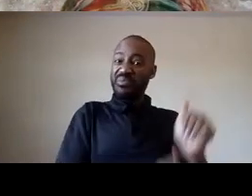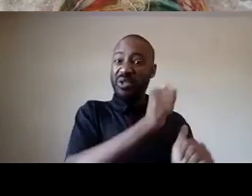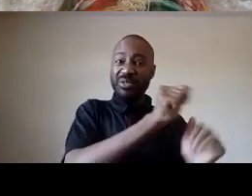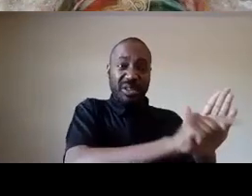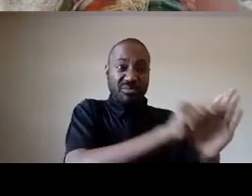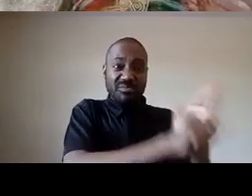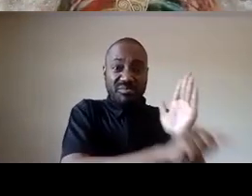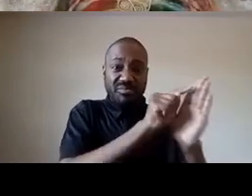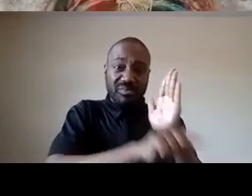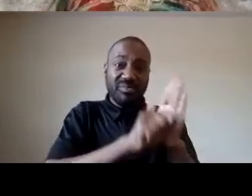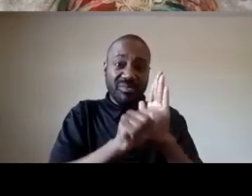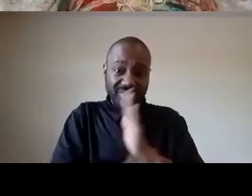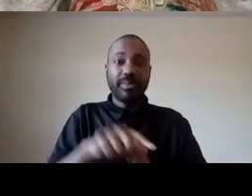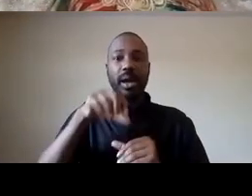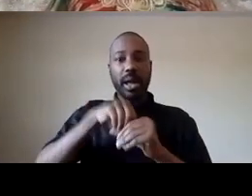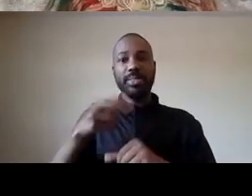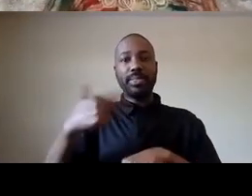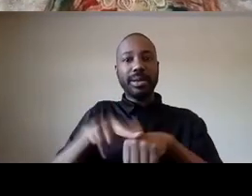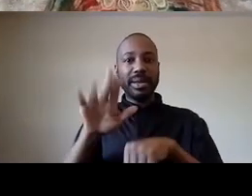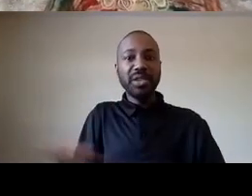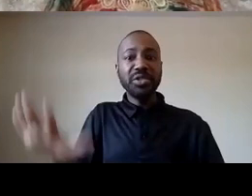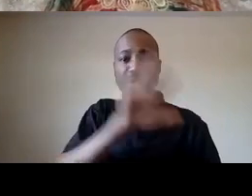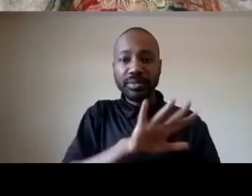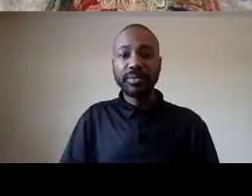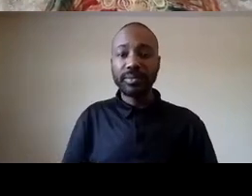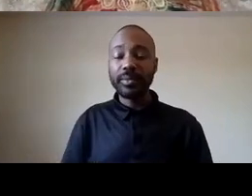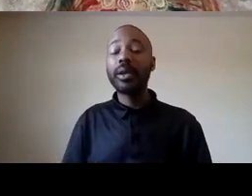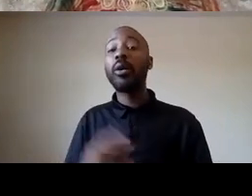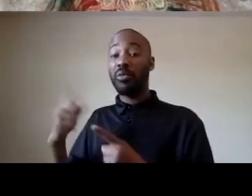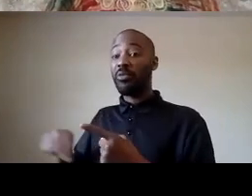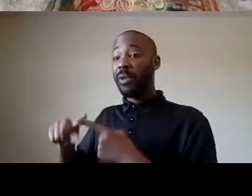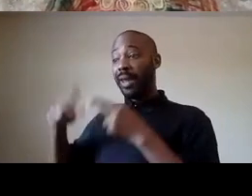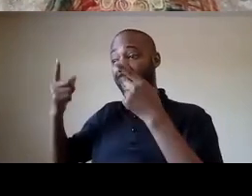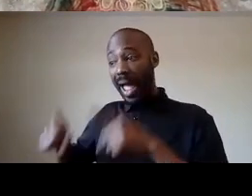and so as we call their names we want to make sure that you know who kenneth ross